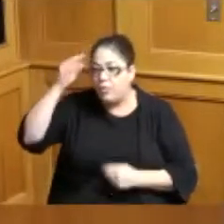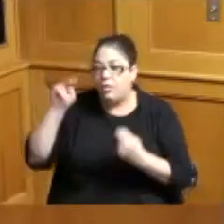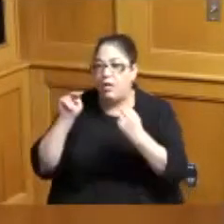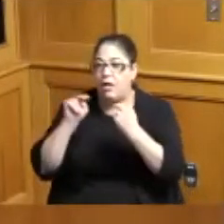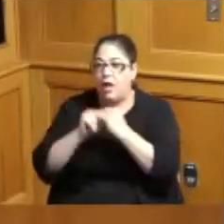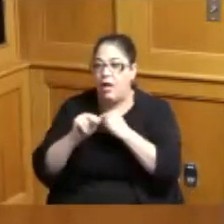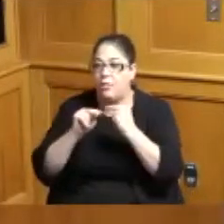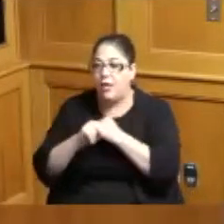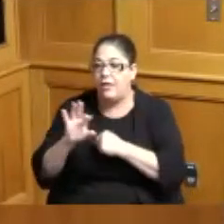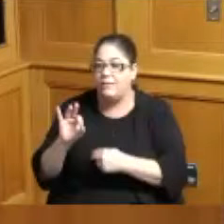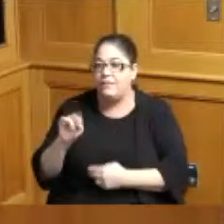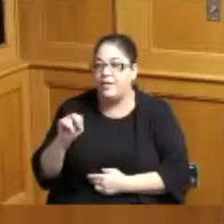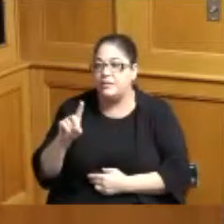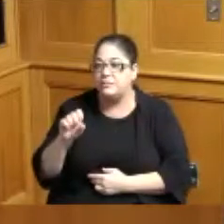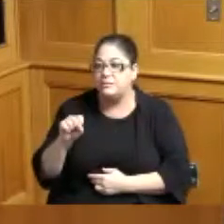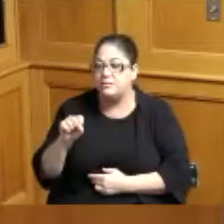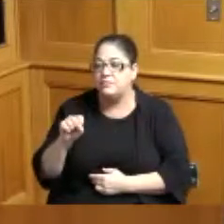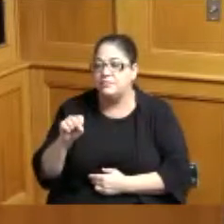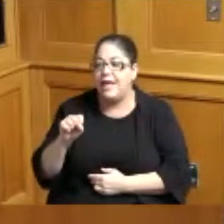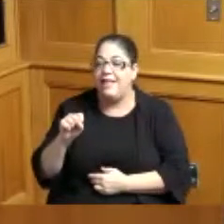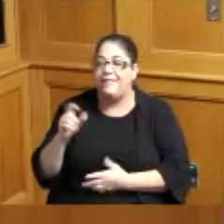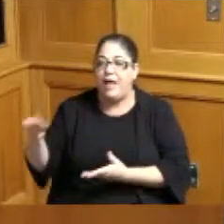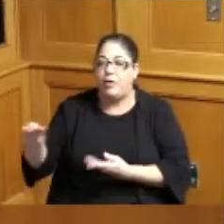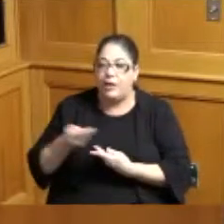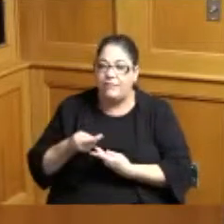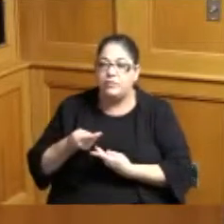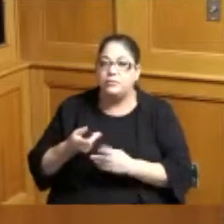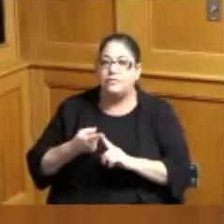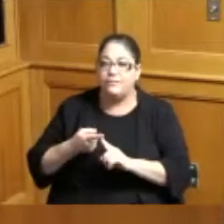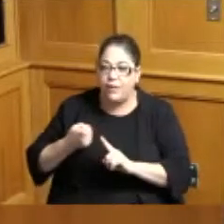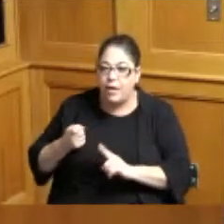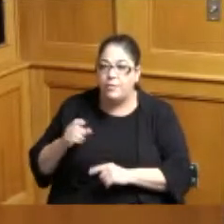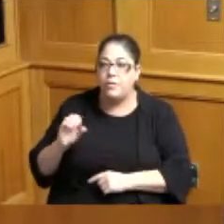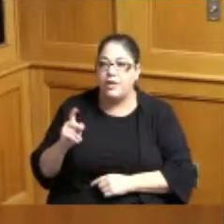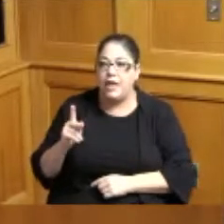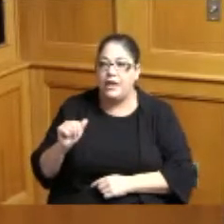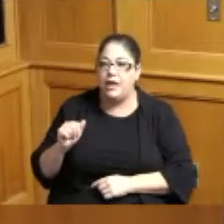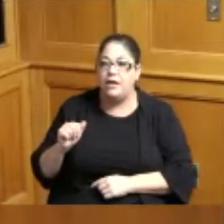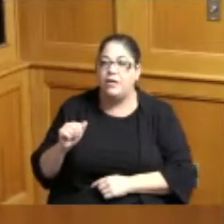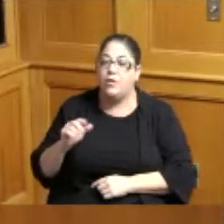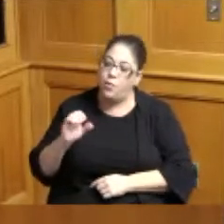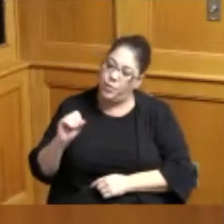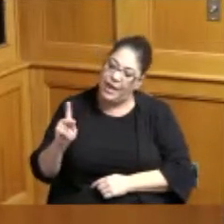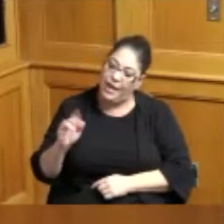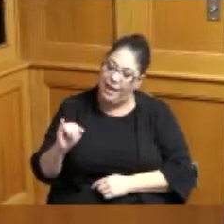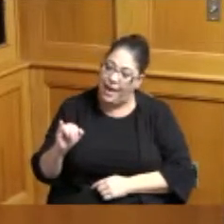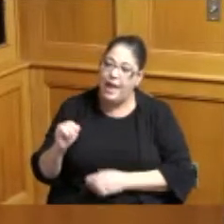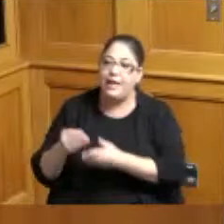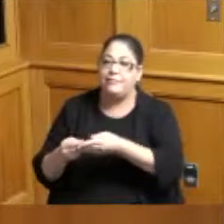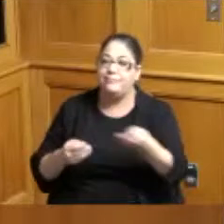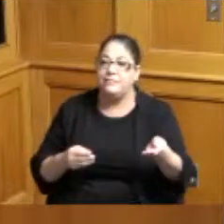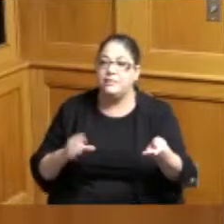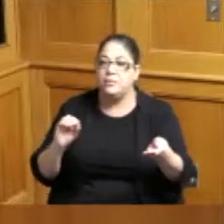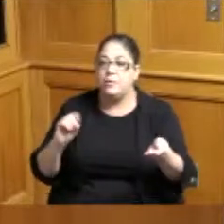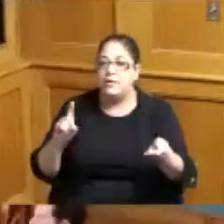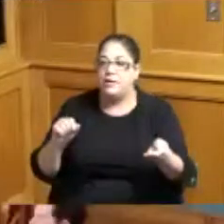Administered through Oki and and facilitated by ODOT Madam President Madam Vice President I'm